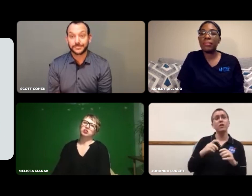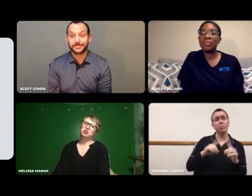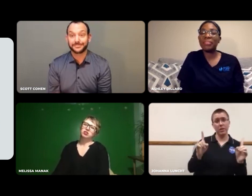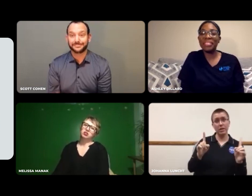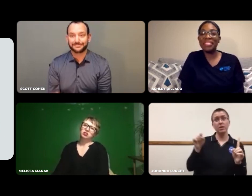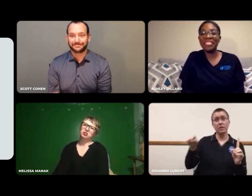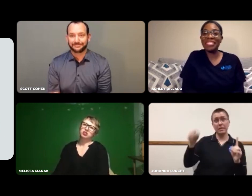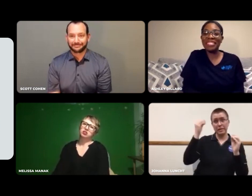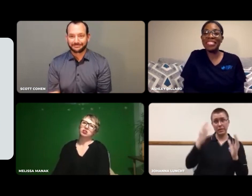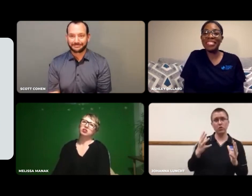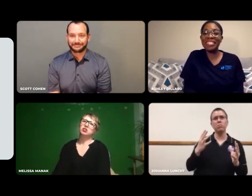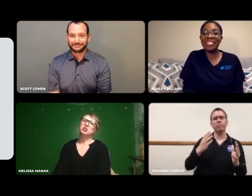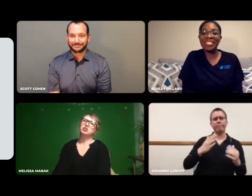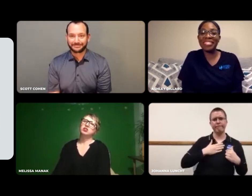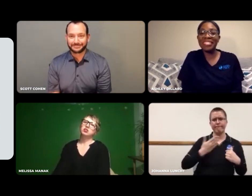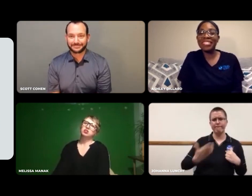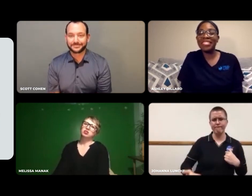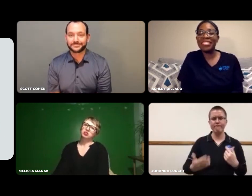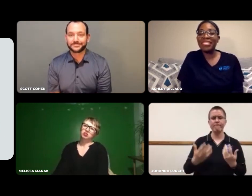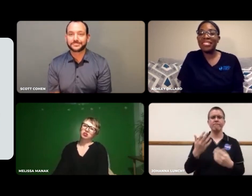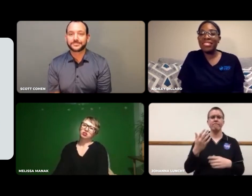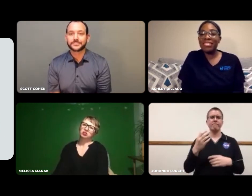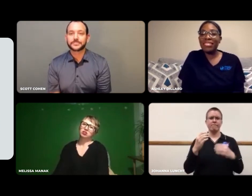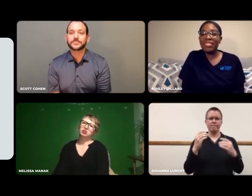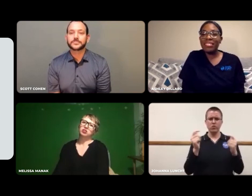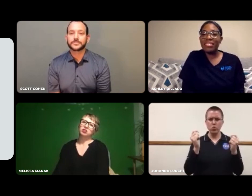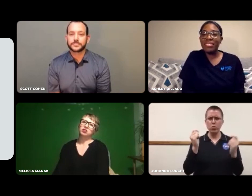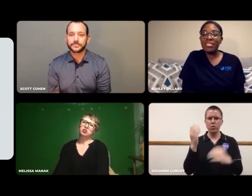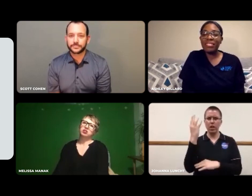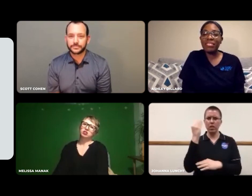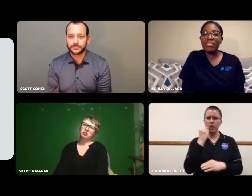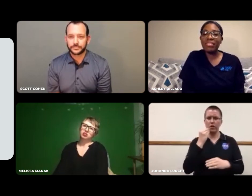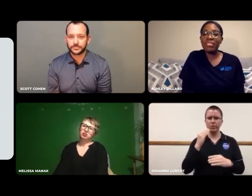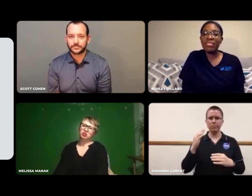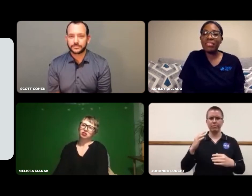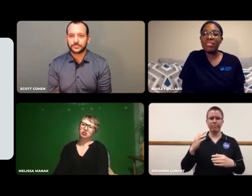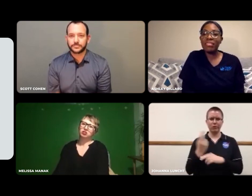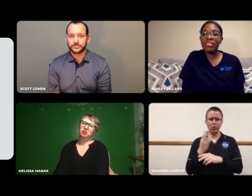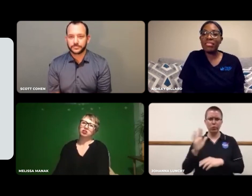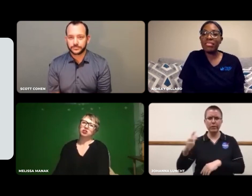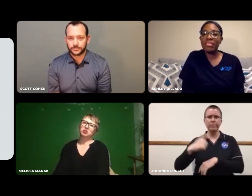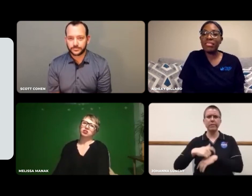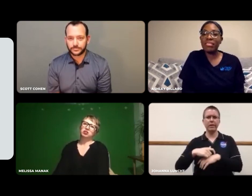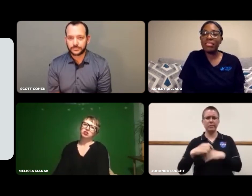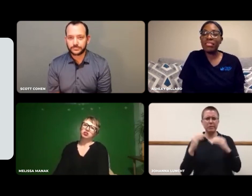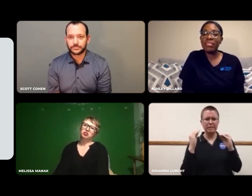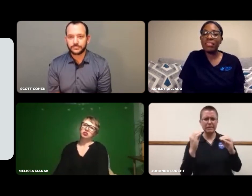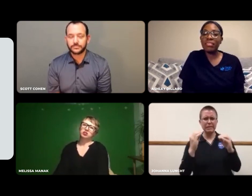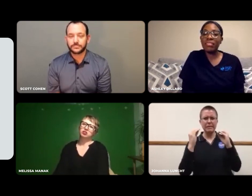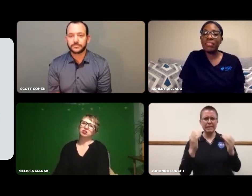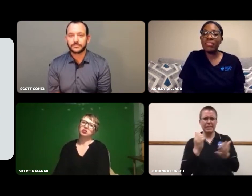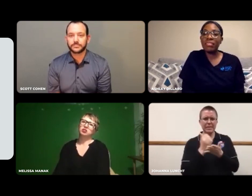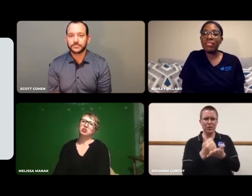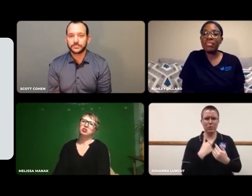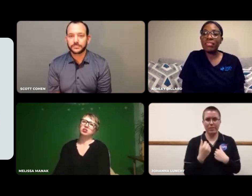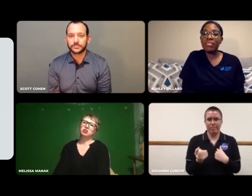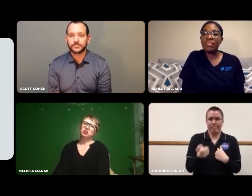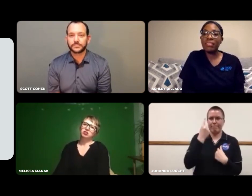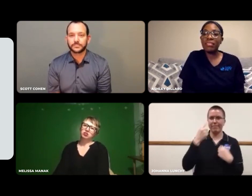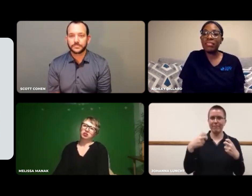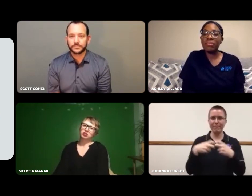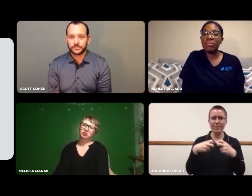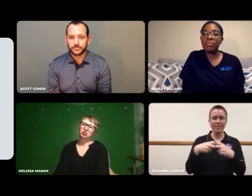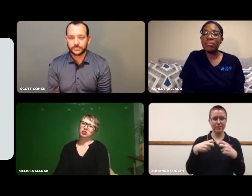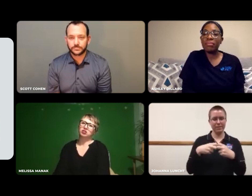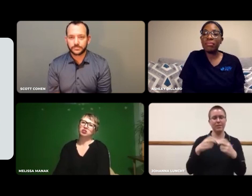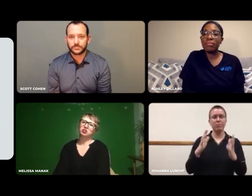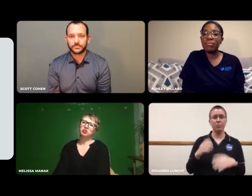But my teacher was willing to go over that with me to make sure I understood.